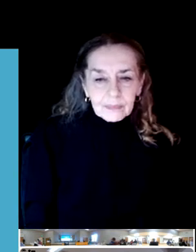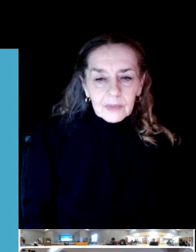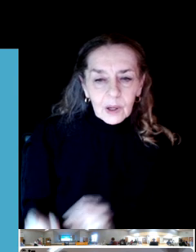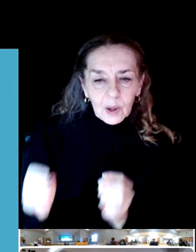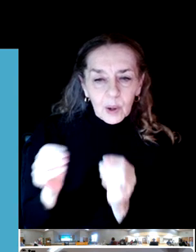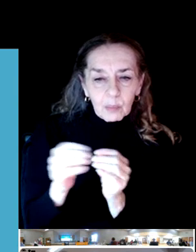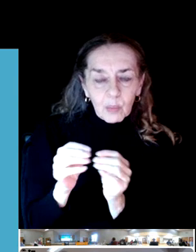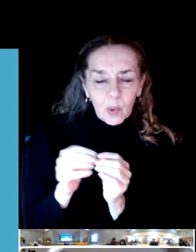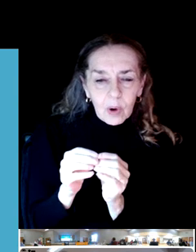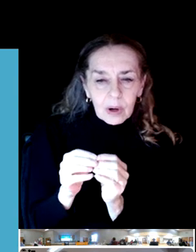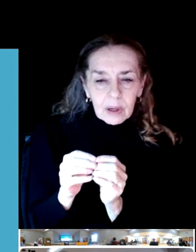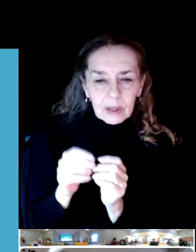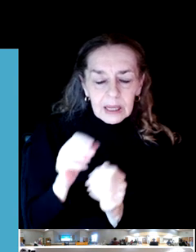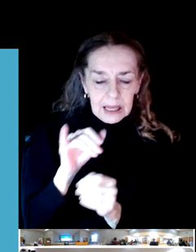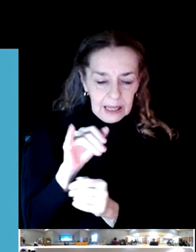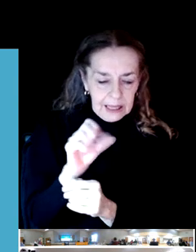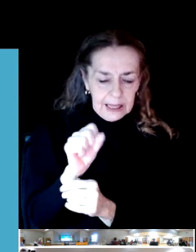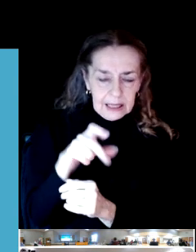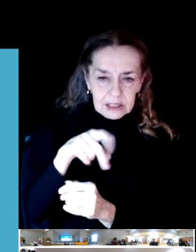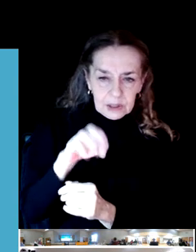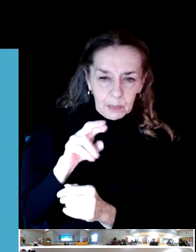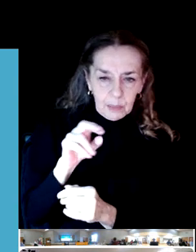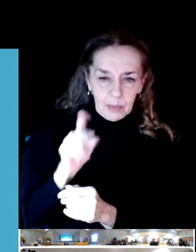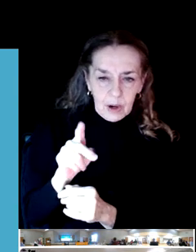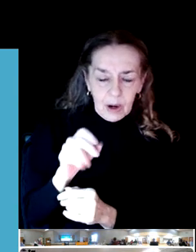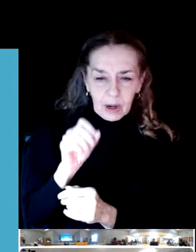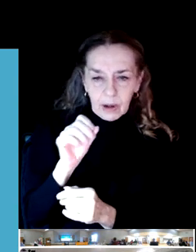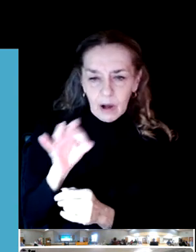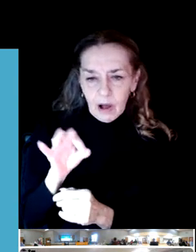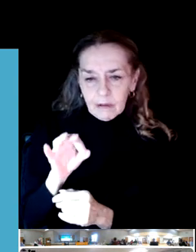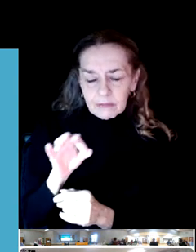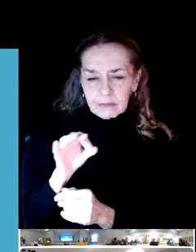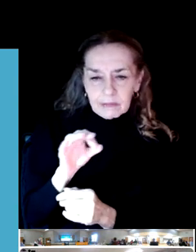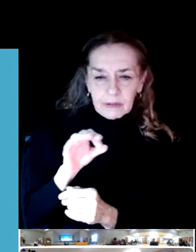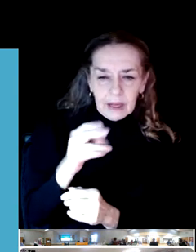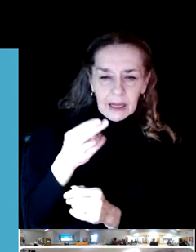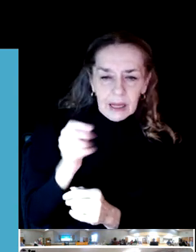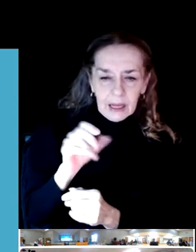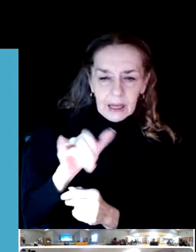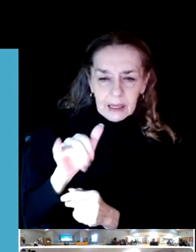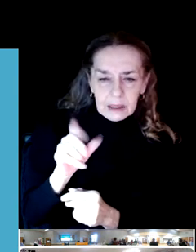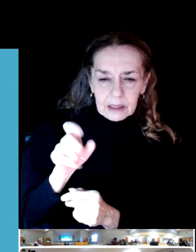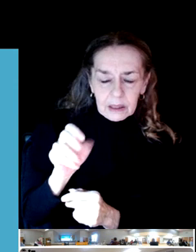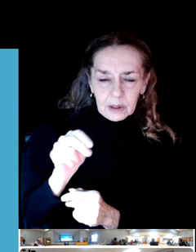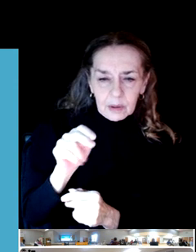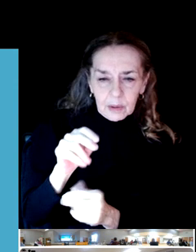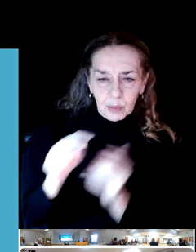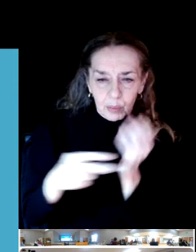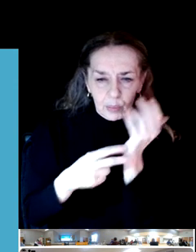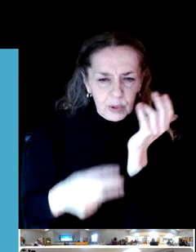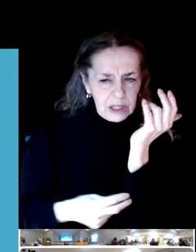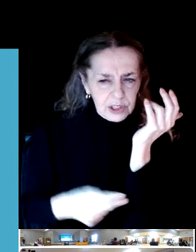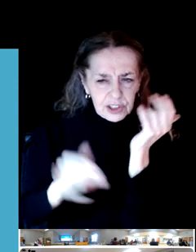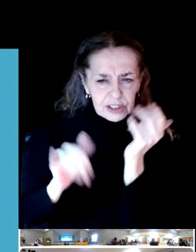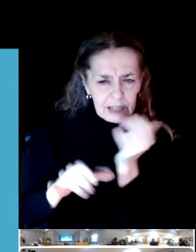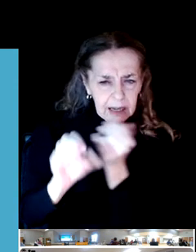Is the park off of Hayden Bridge that goes to the river, is that county or is that Willamalane? There's a boat ramp there. Which park is it?